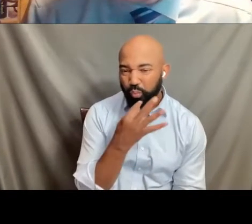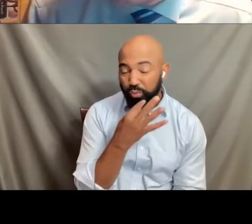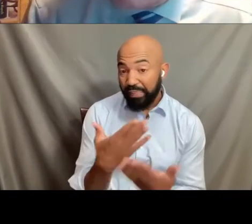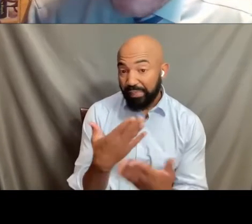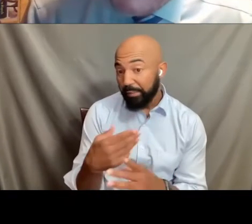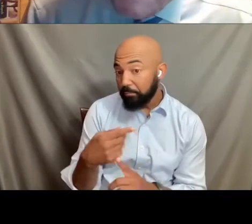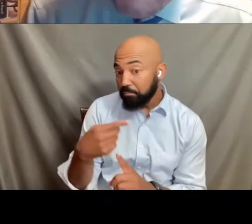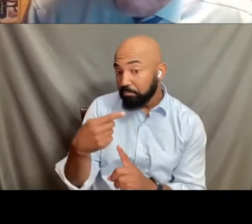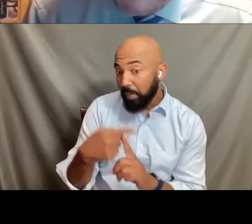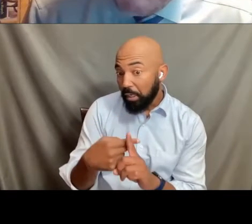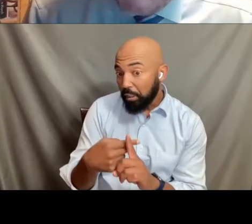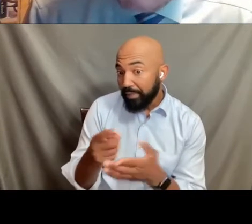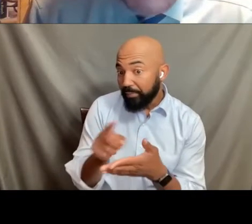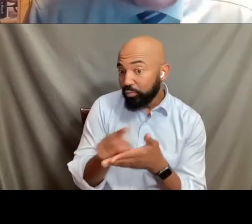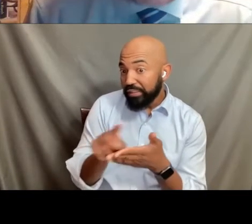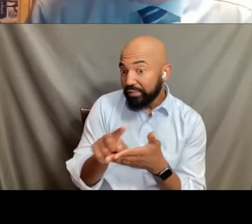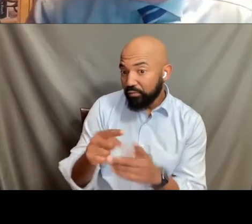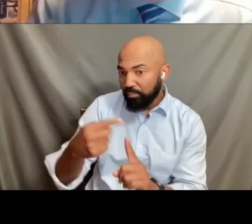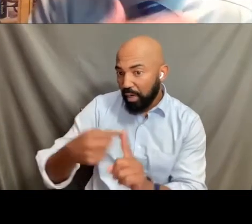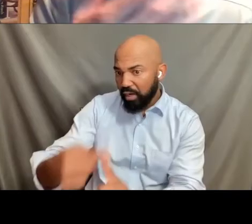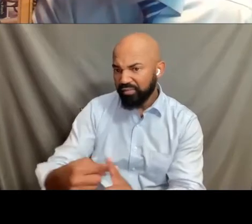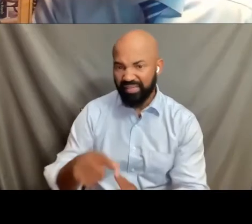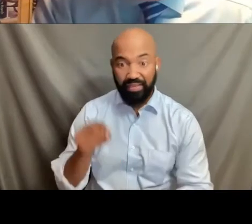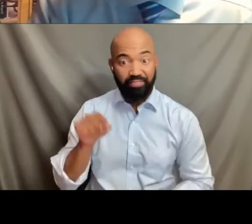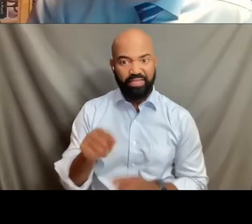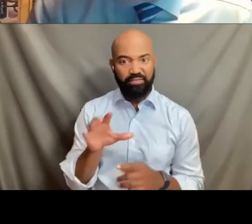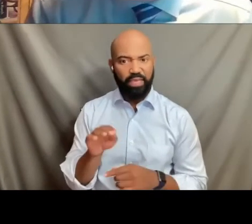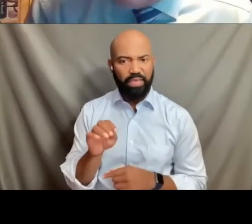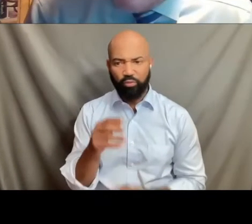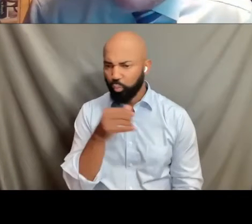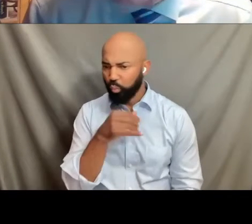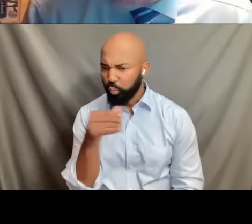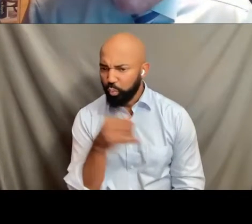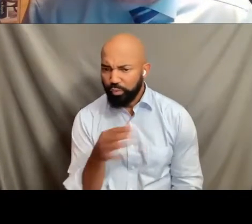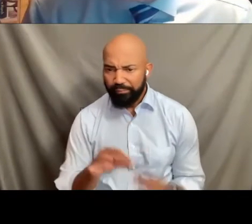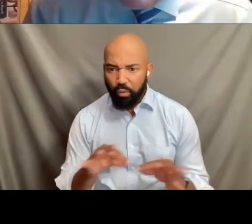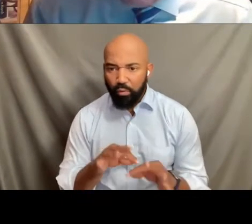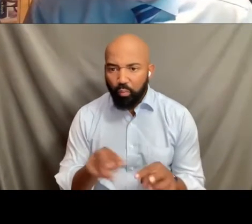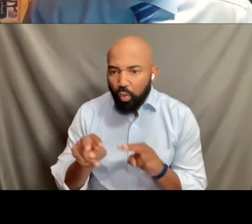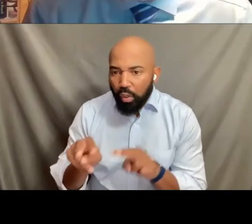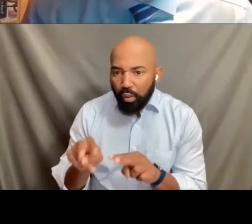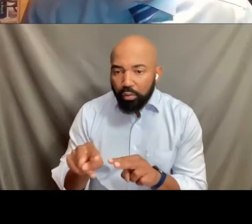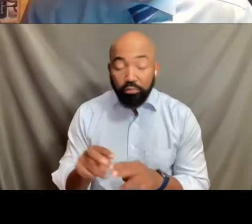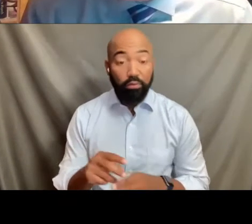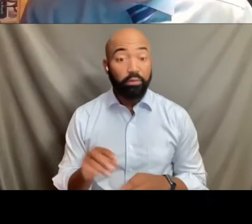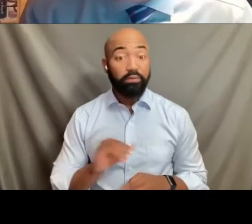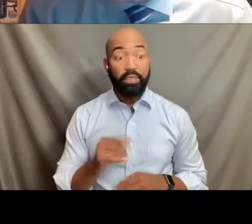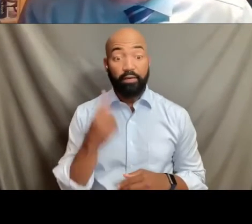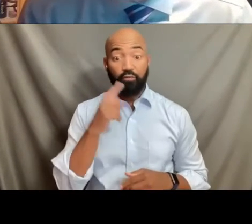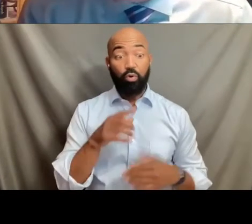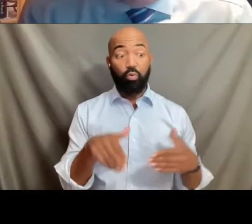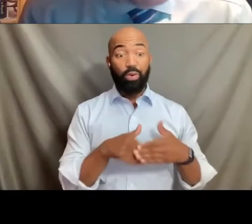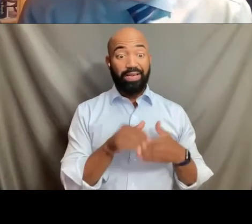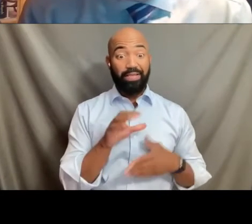Watch this case carefully because unlike the wedding case, probably now the Supreme Court's gonna have to wrestle